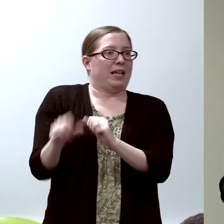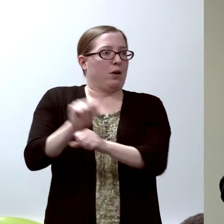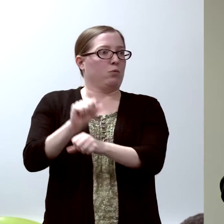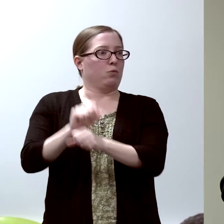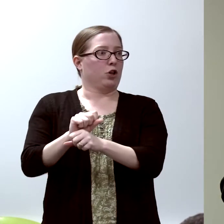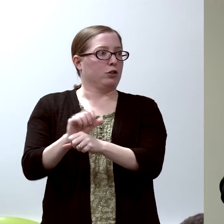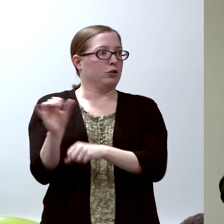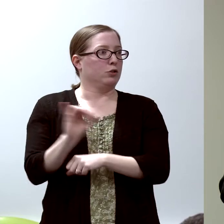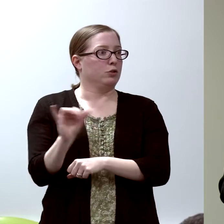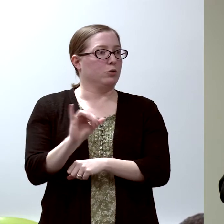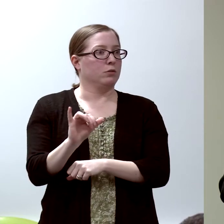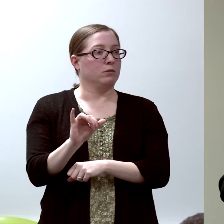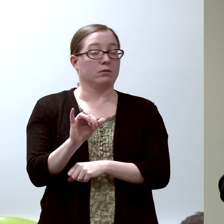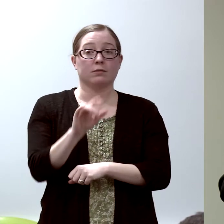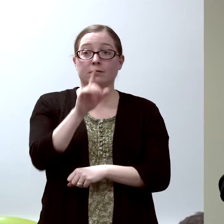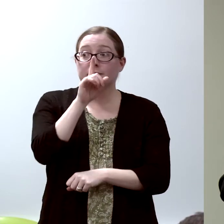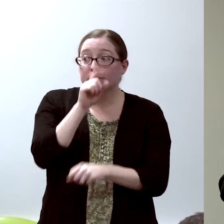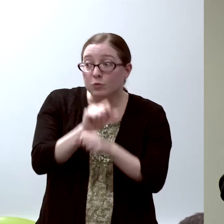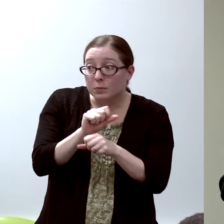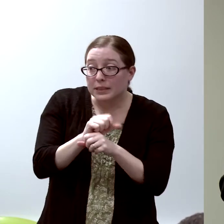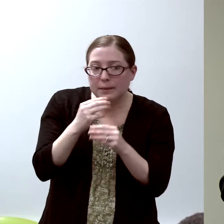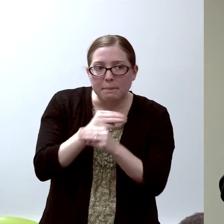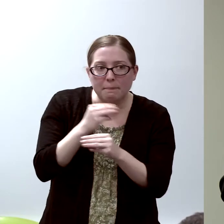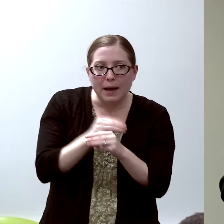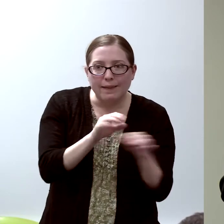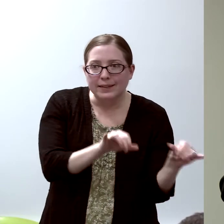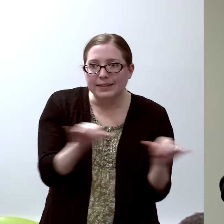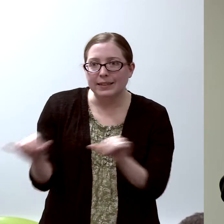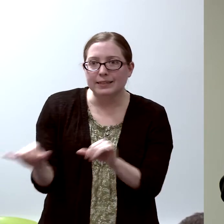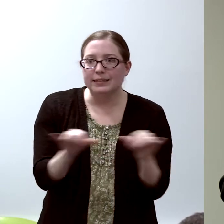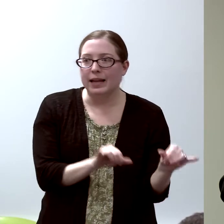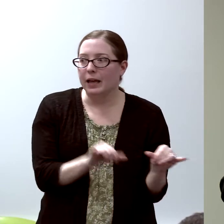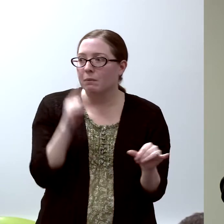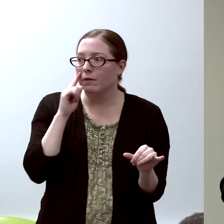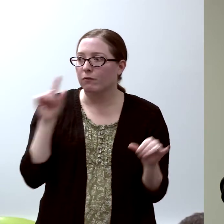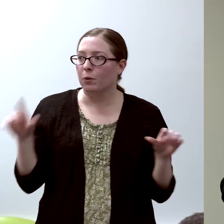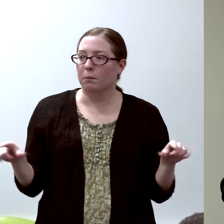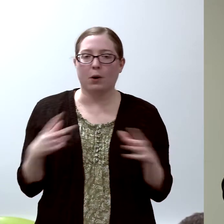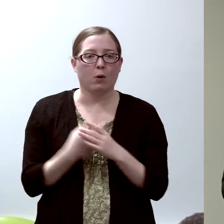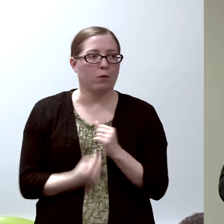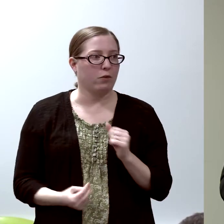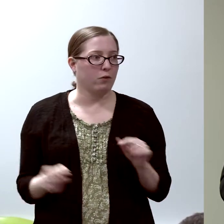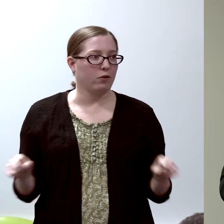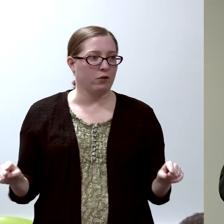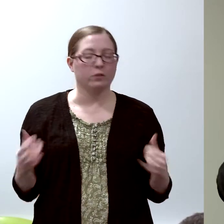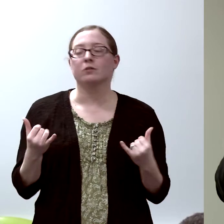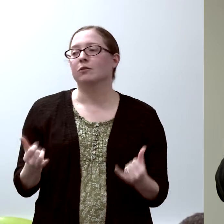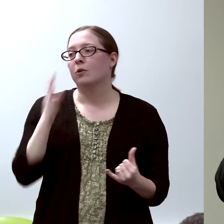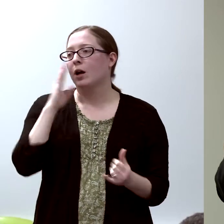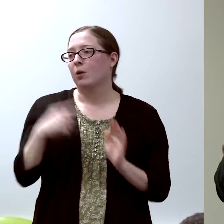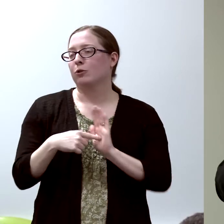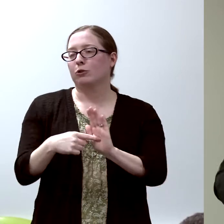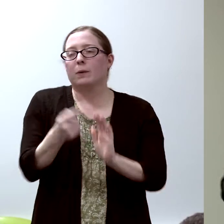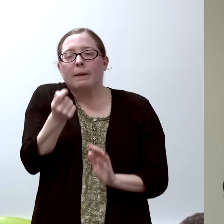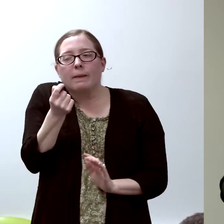It turns out, the mathematics are the same. So now I'm gonna show you a little bit